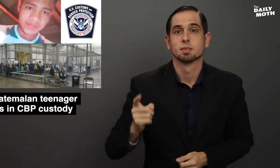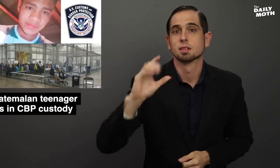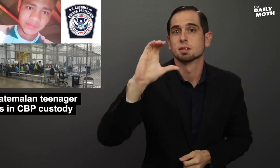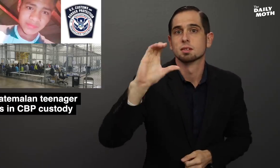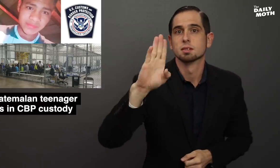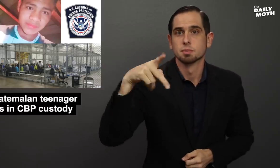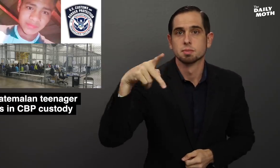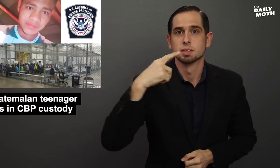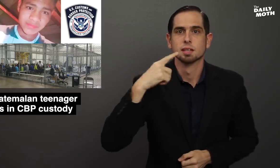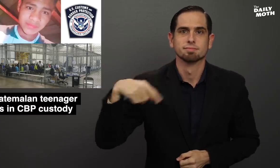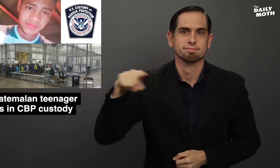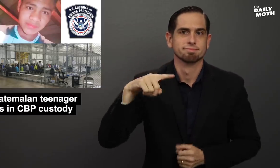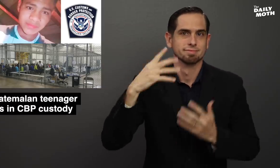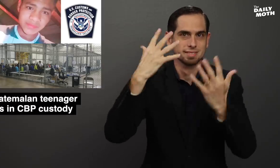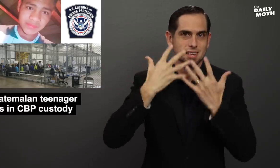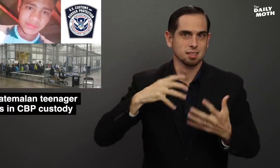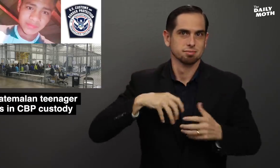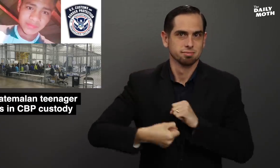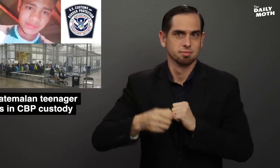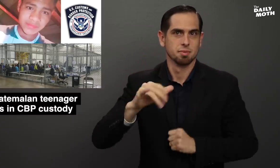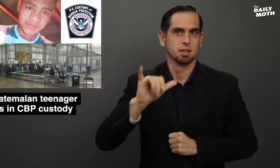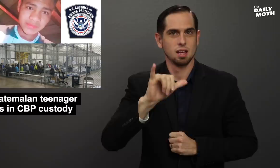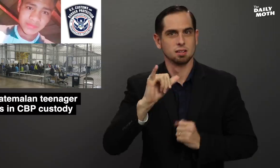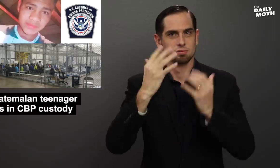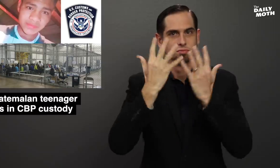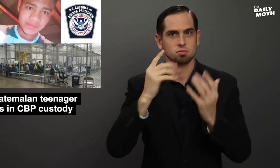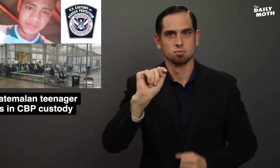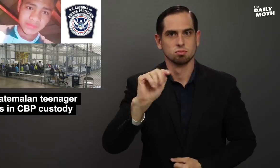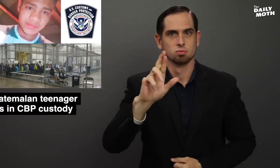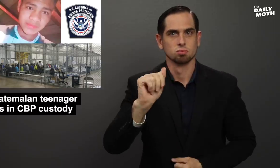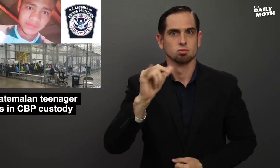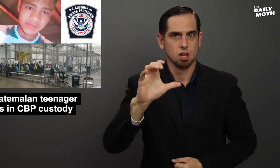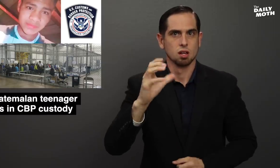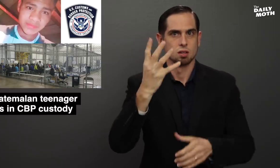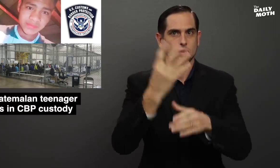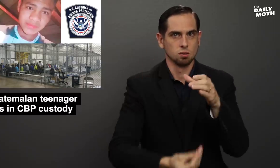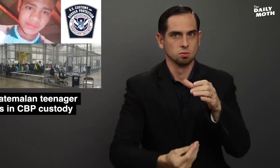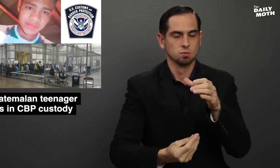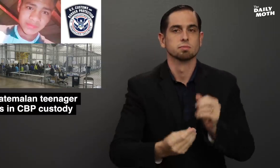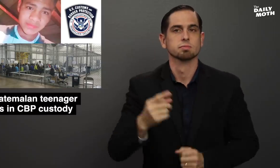The CBP said they are saddened by the tragic loss